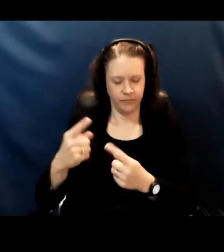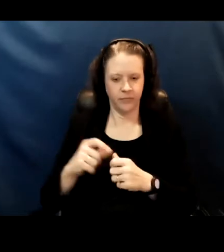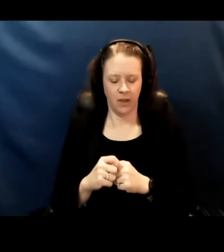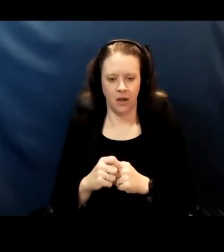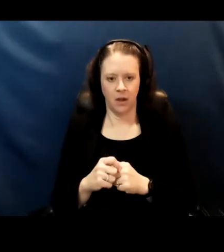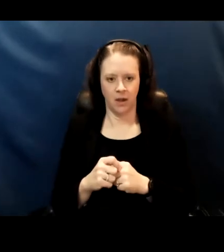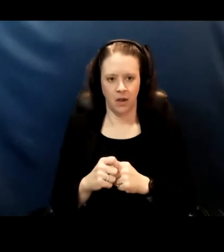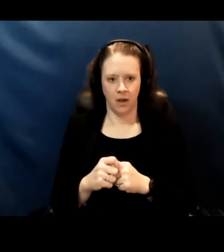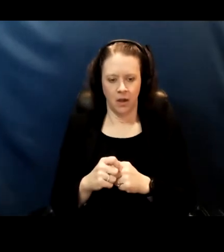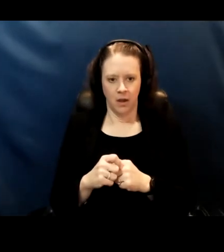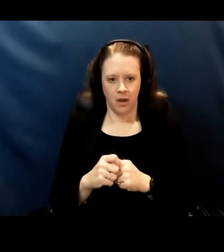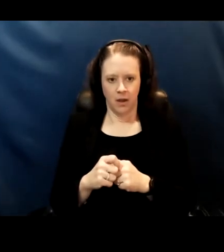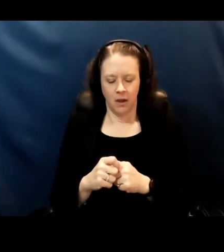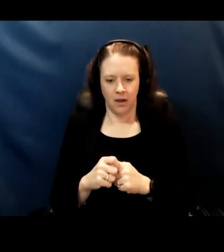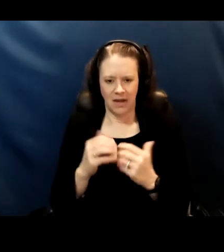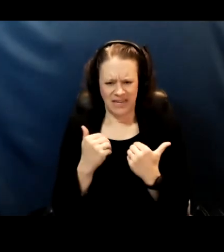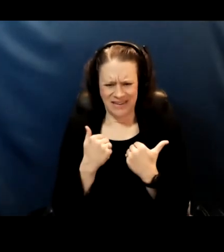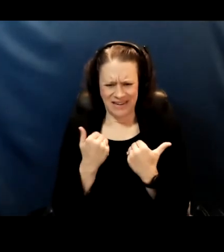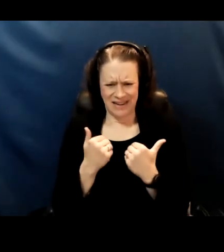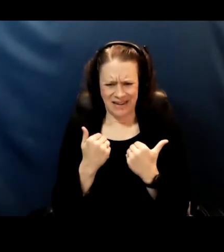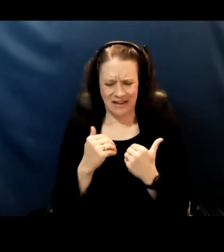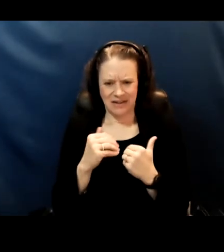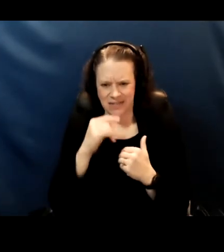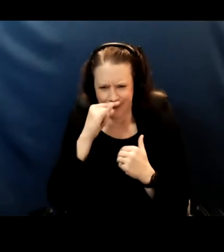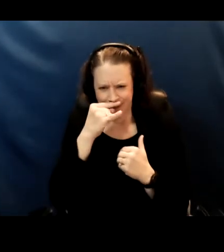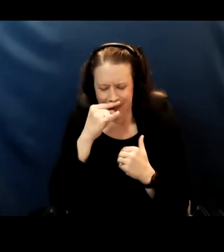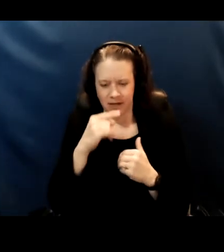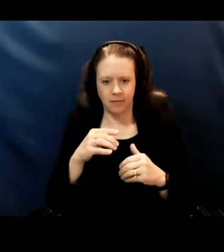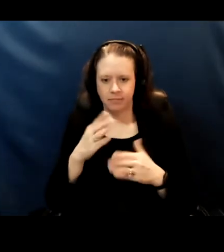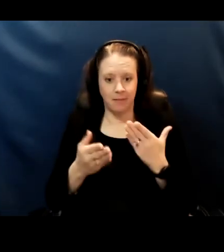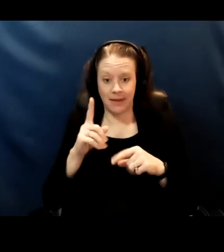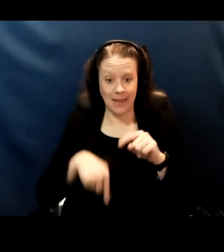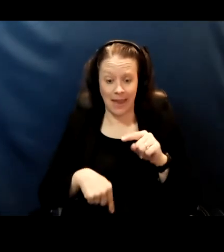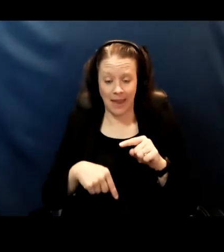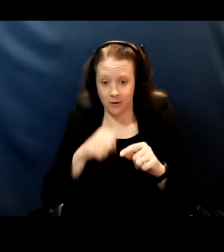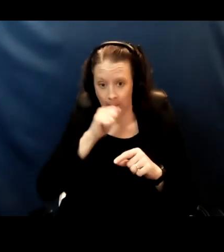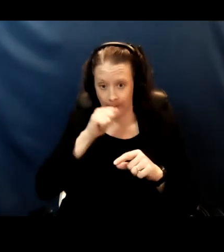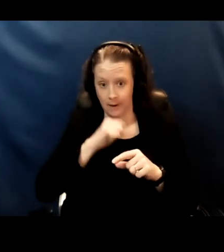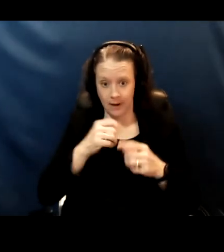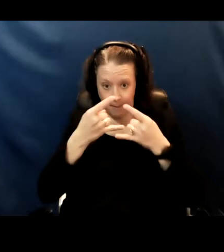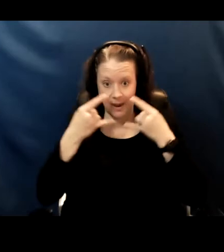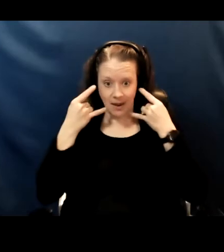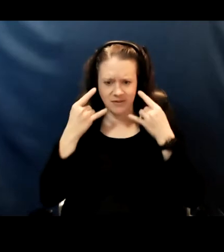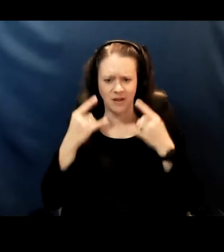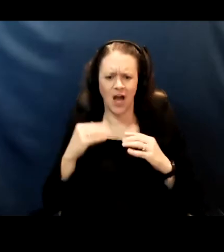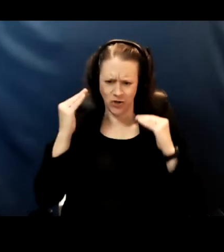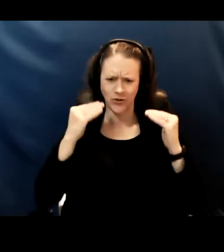while a little little kid might not tolerate a mask and the adult can surely be responsible for wearing a mask